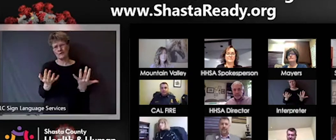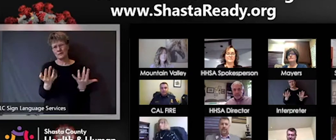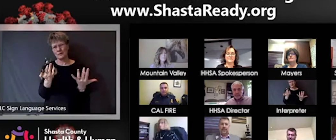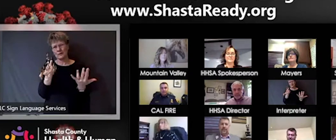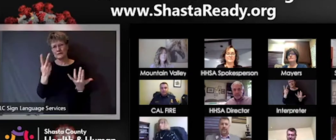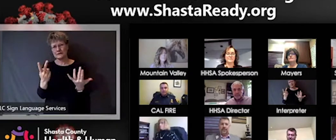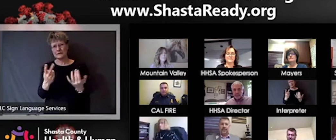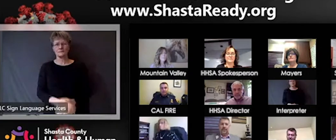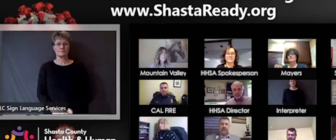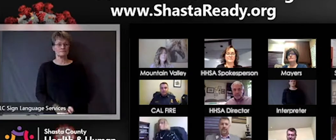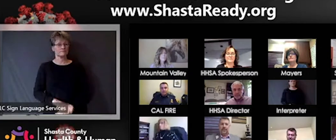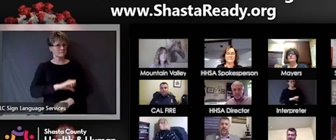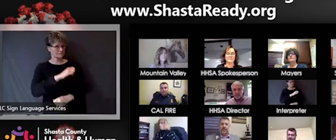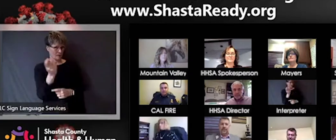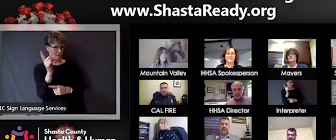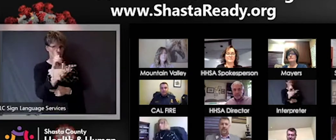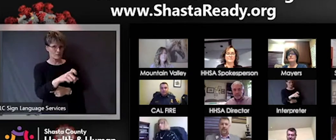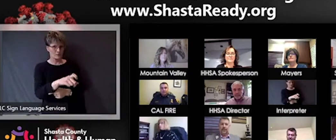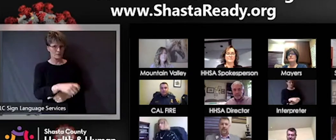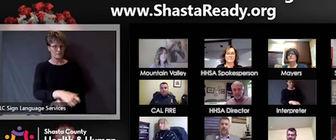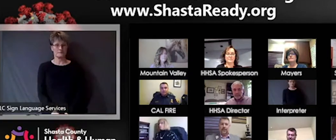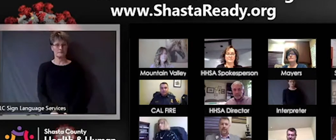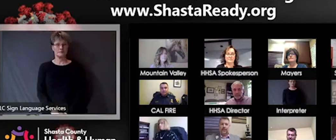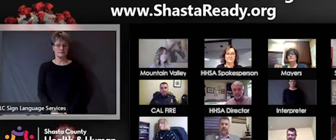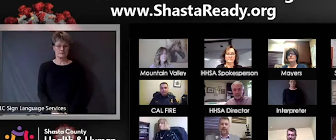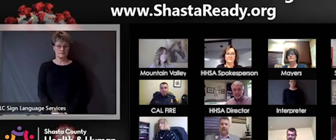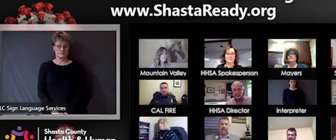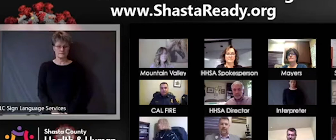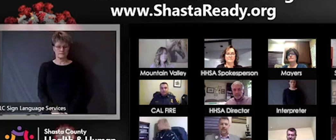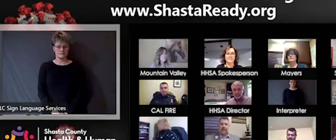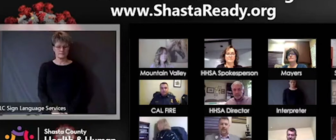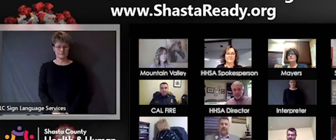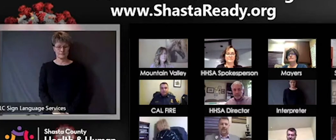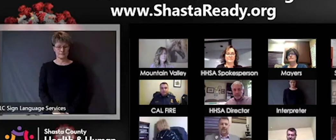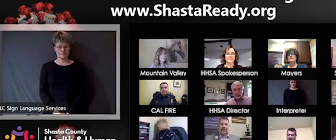other question, the two most recent patients that tested positive, do you